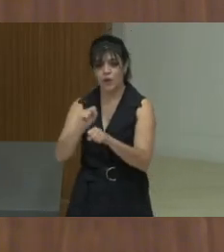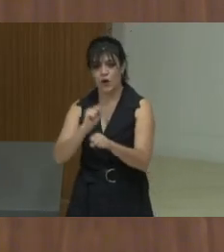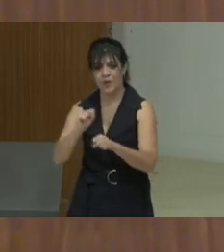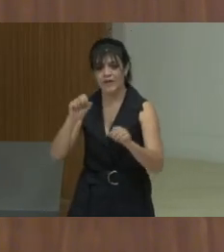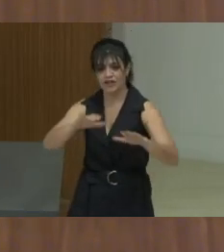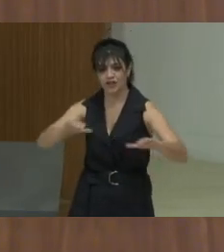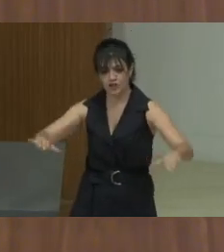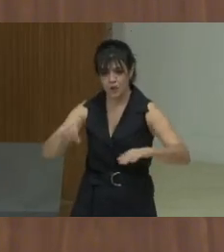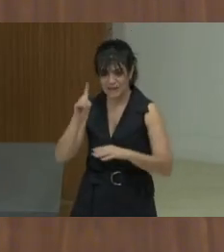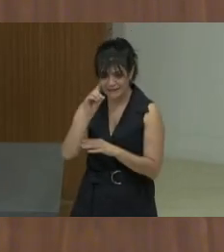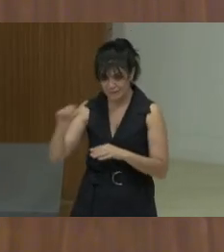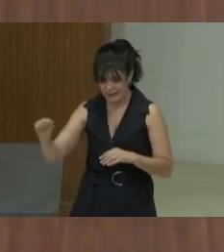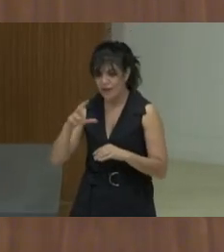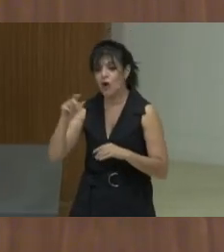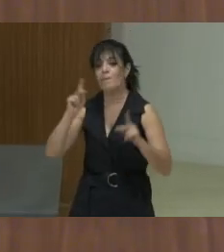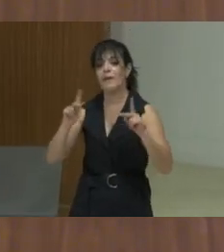or people with disabilities in general.